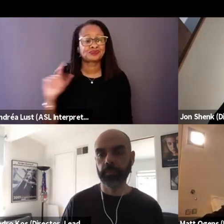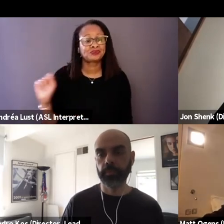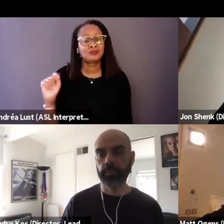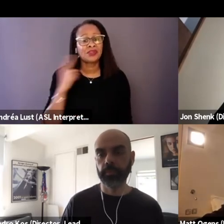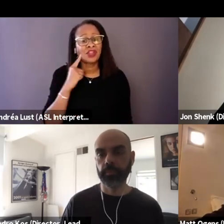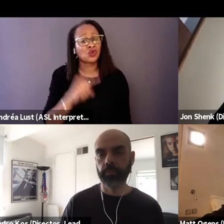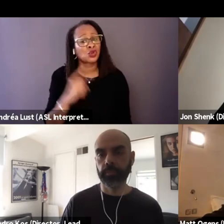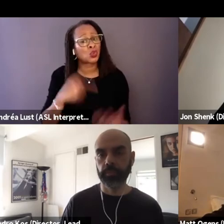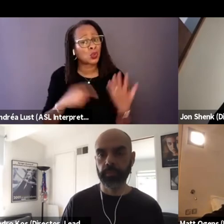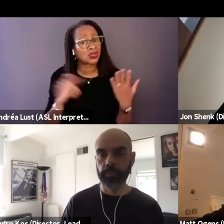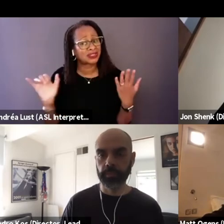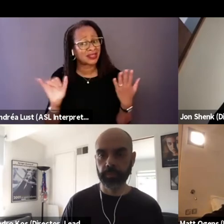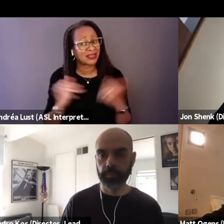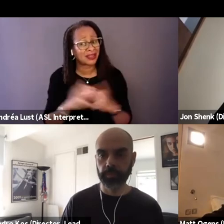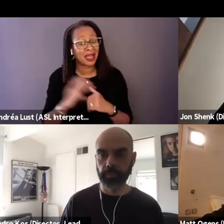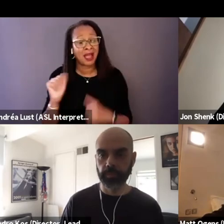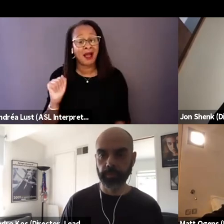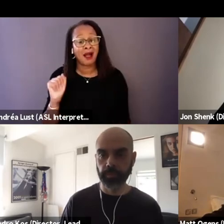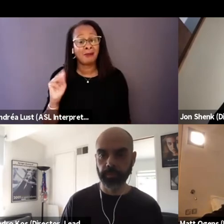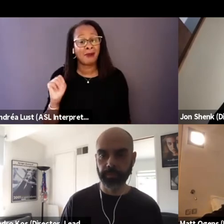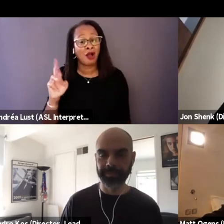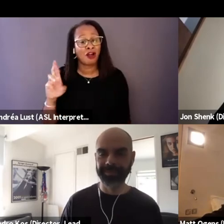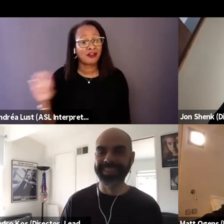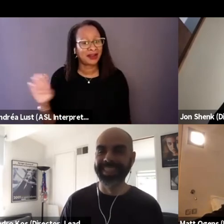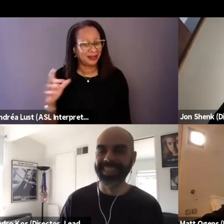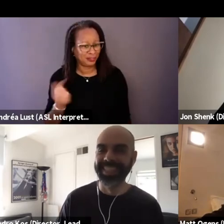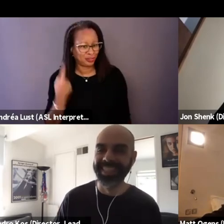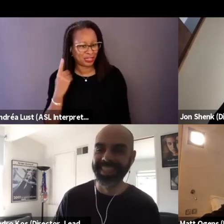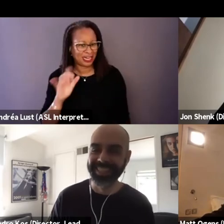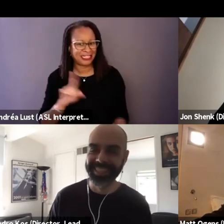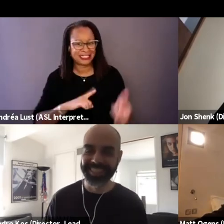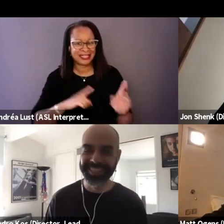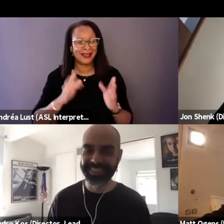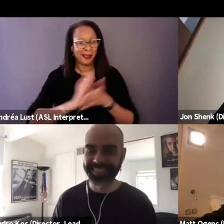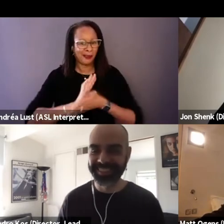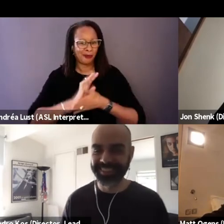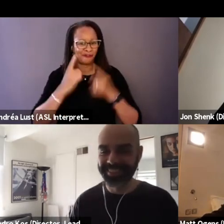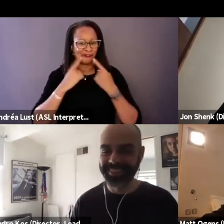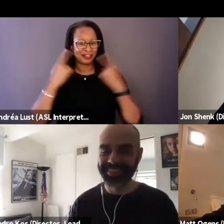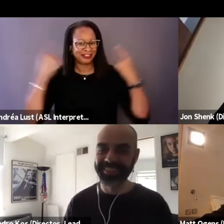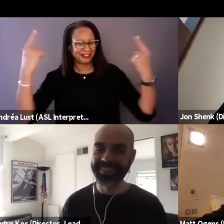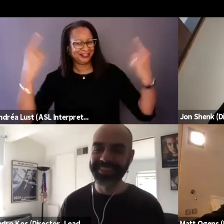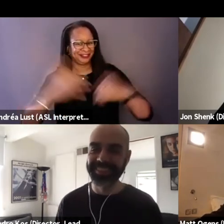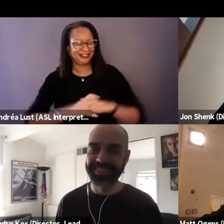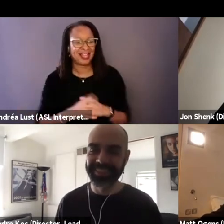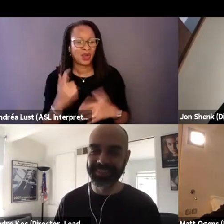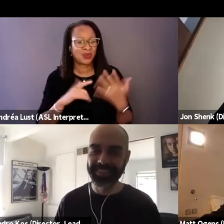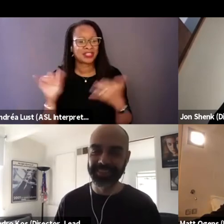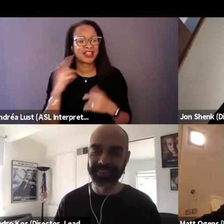I mean, does Amaree get that he's like a movie star now and what's it like for him and his family and friends,